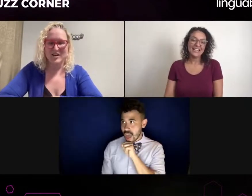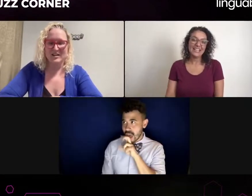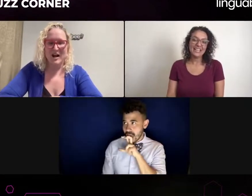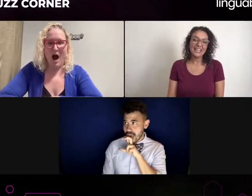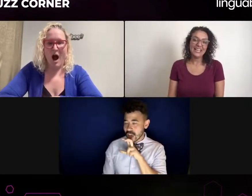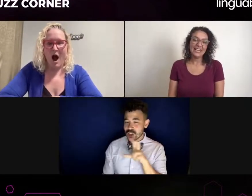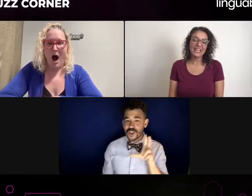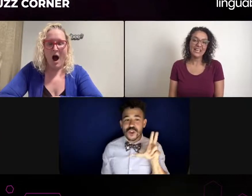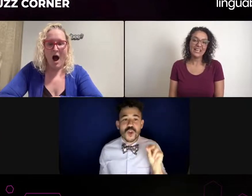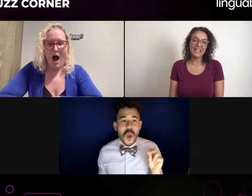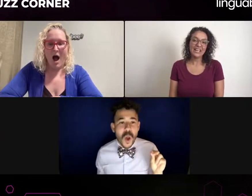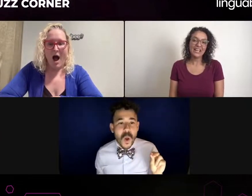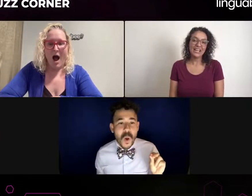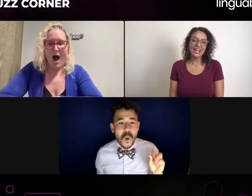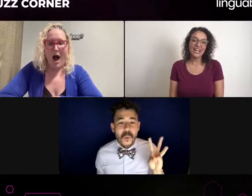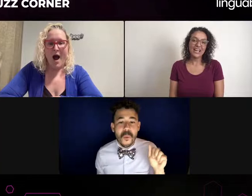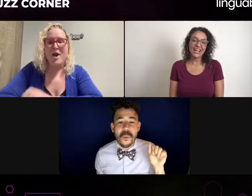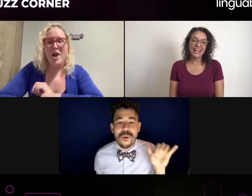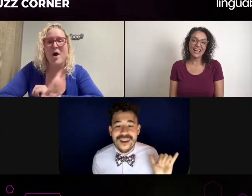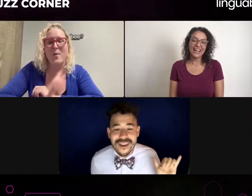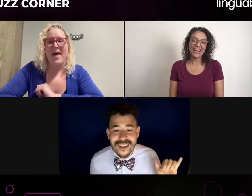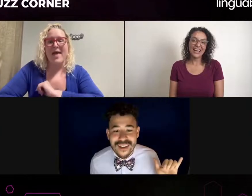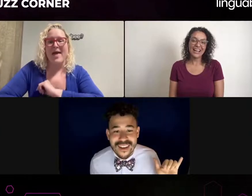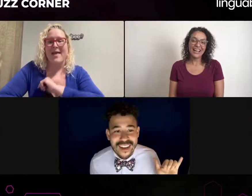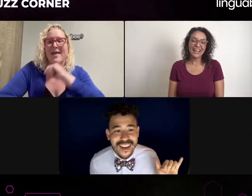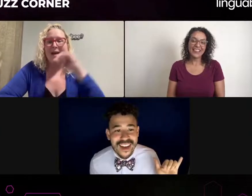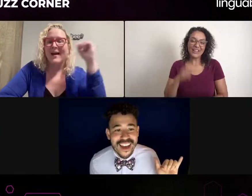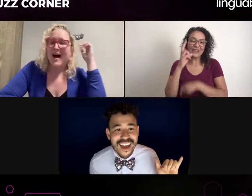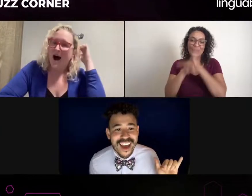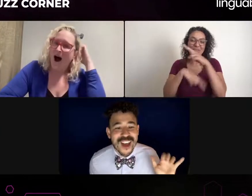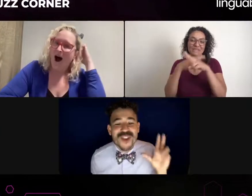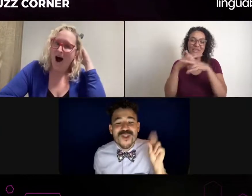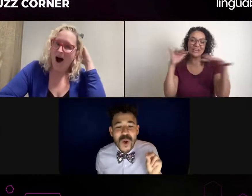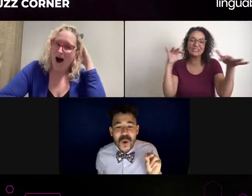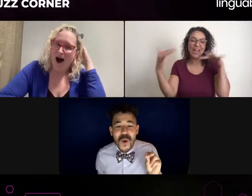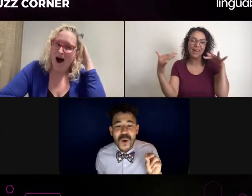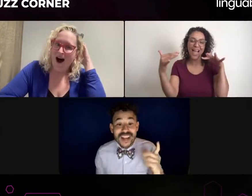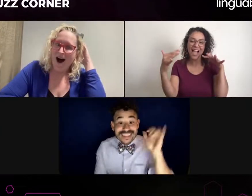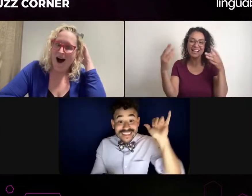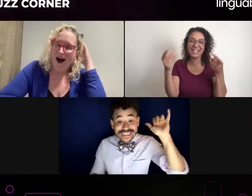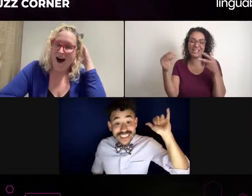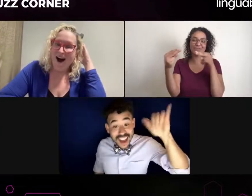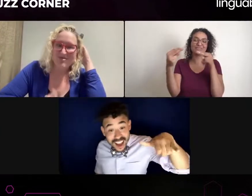you don't want the casting director and the people behind the table to look, And think that you're crazy or anything.